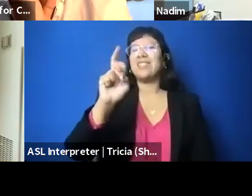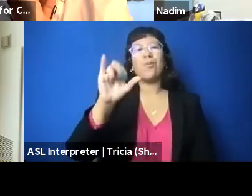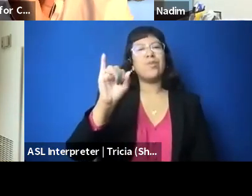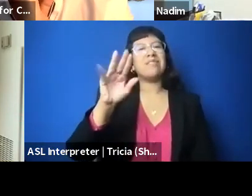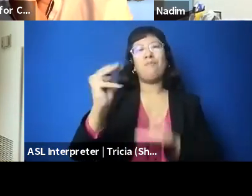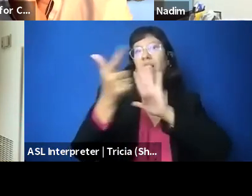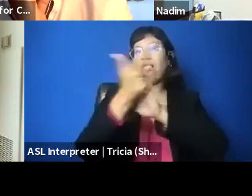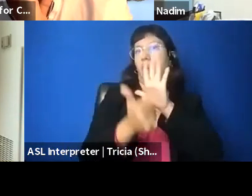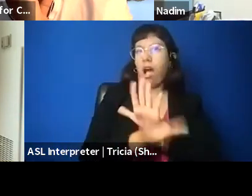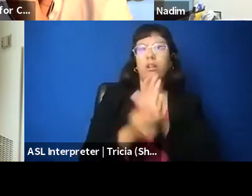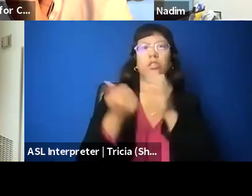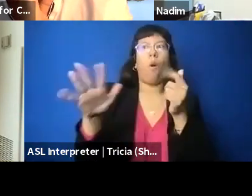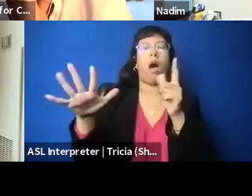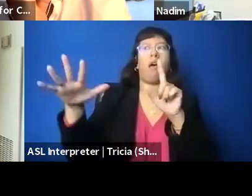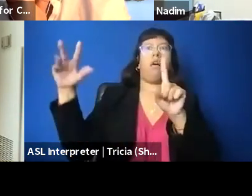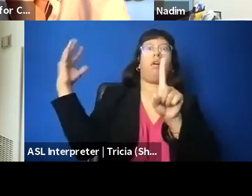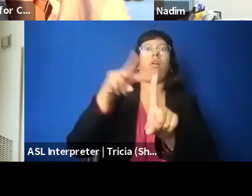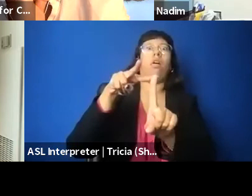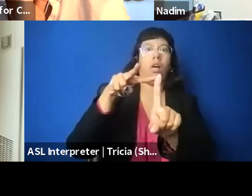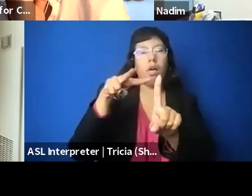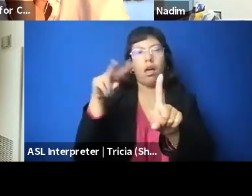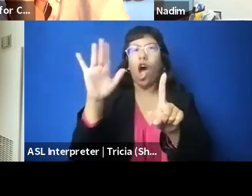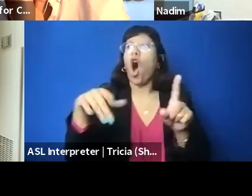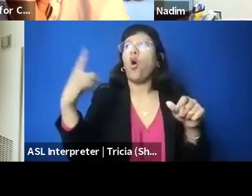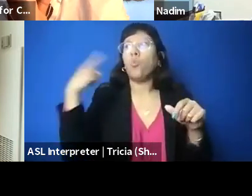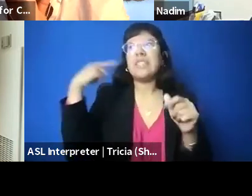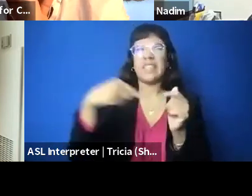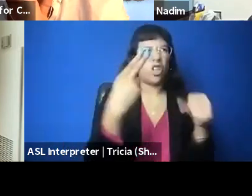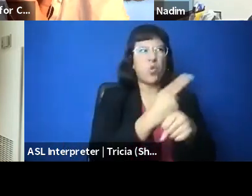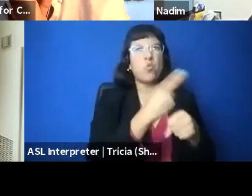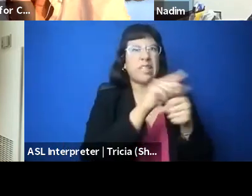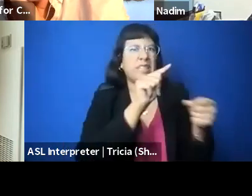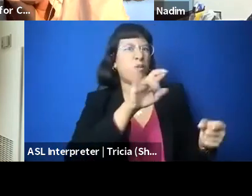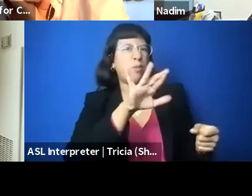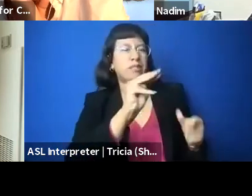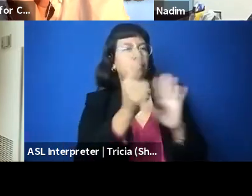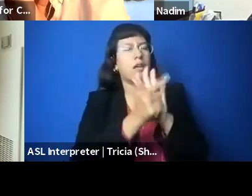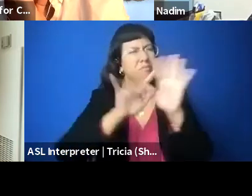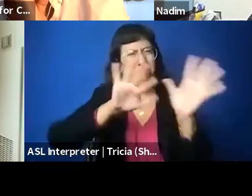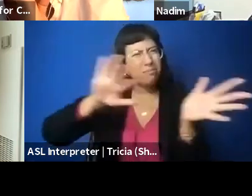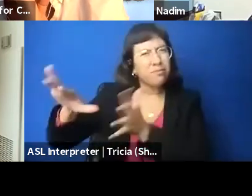and validate them, but we, but there are various other laws that are underutilized, right,